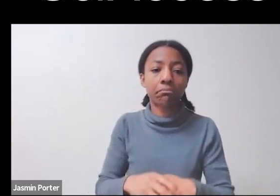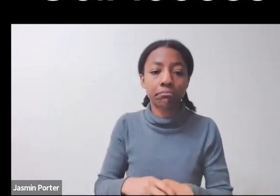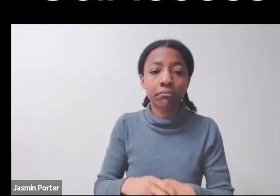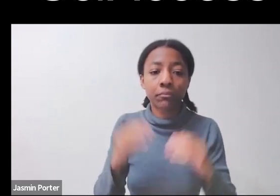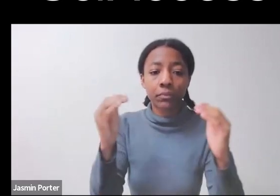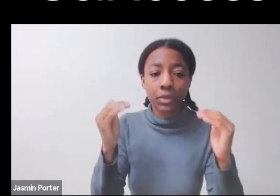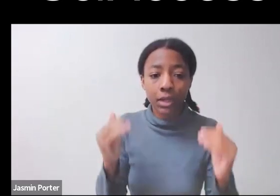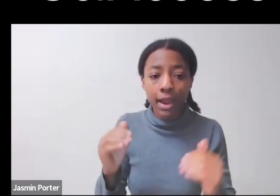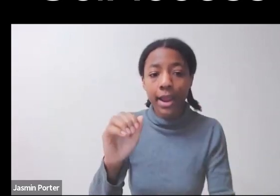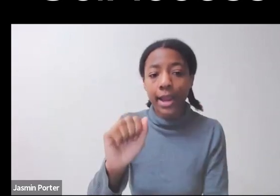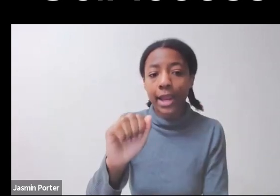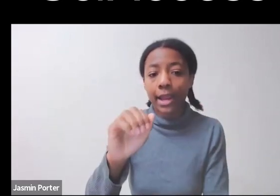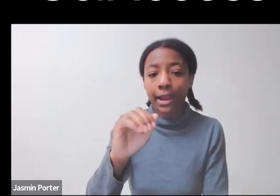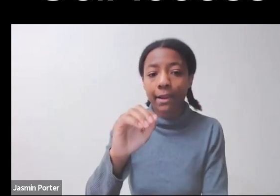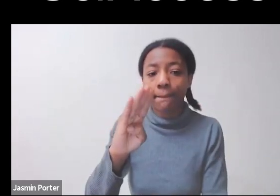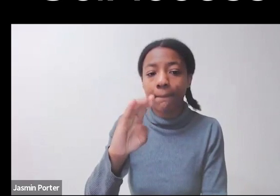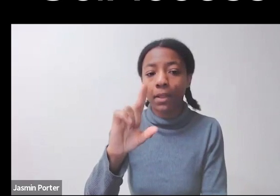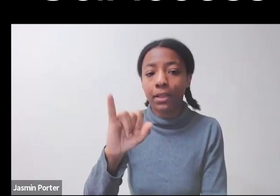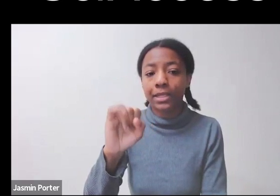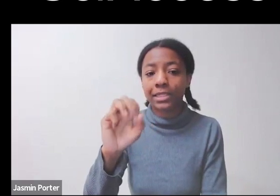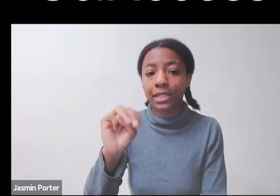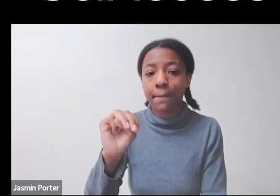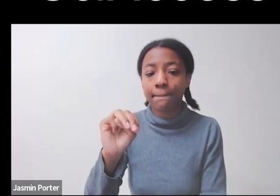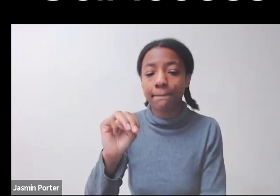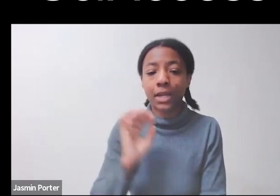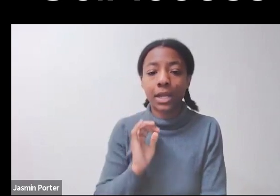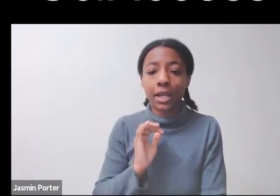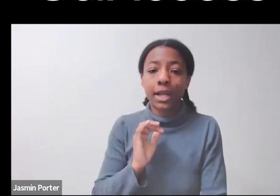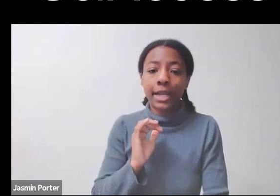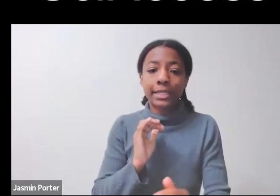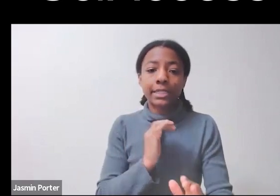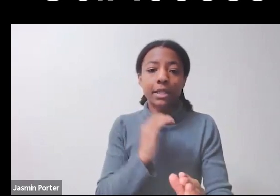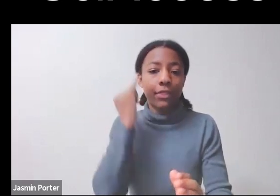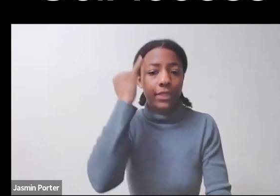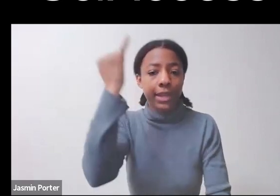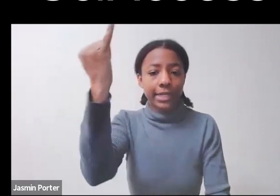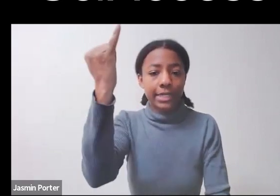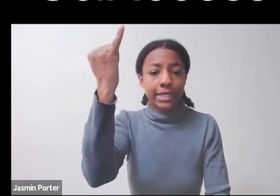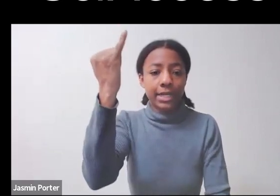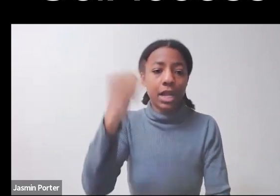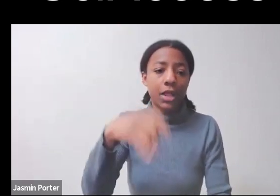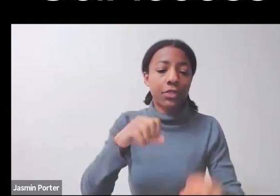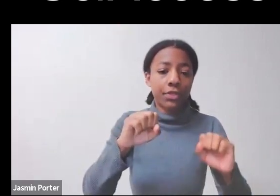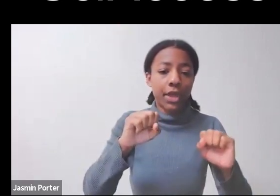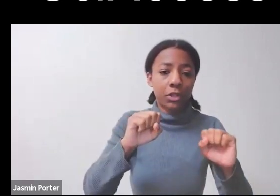in which such norms of abled and disabled identity are given force in law, social policy,